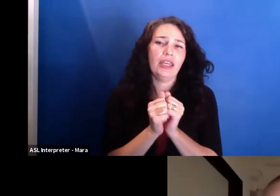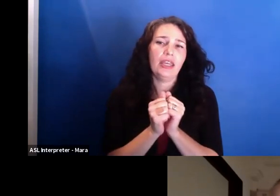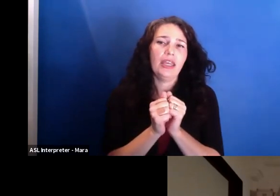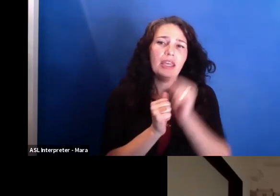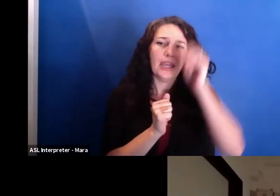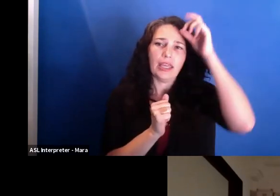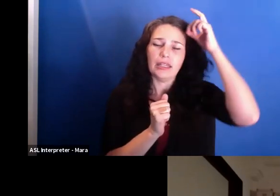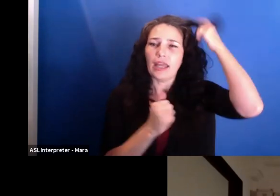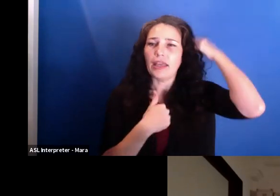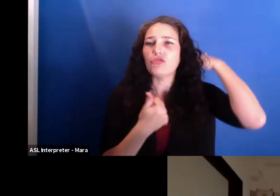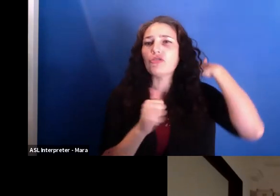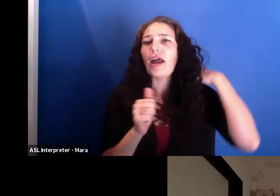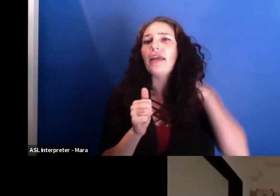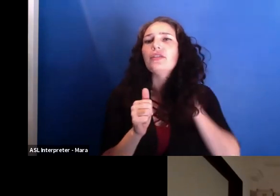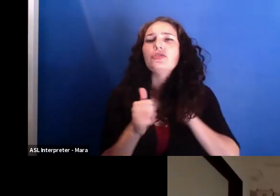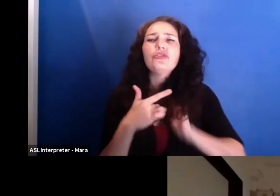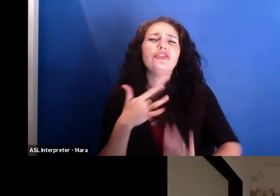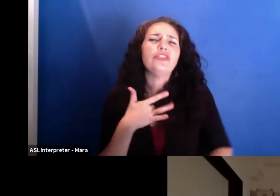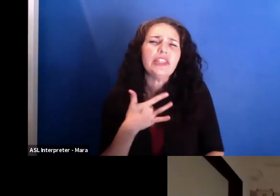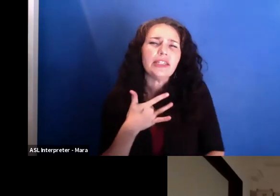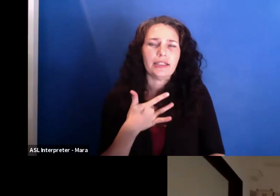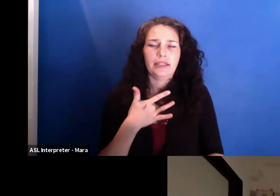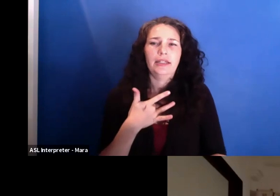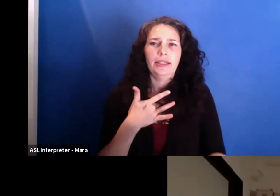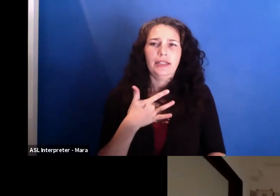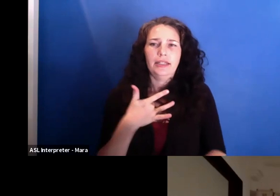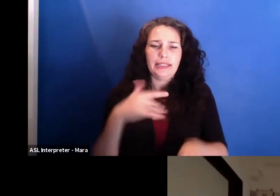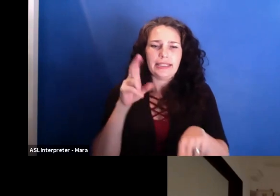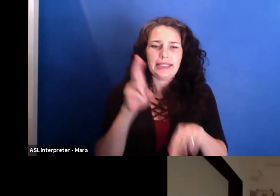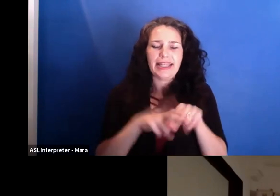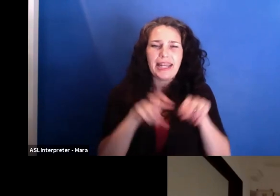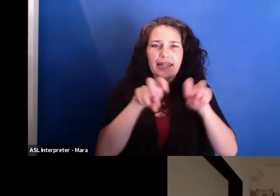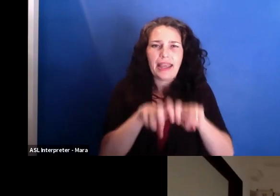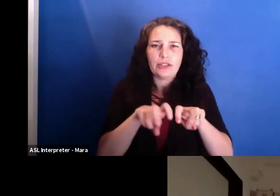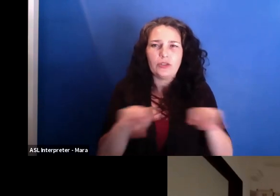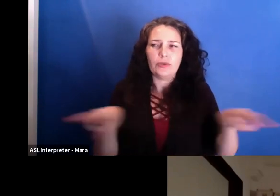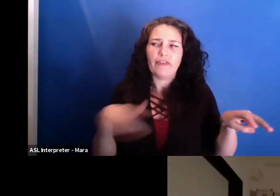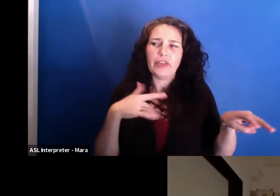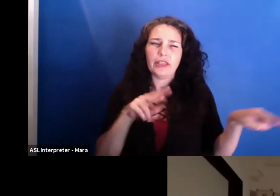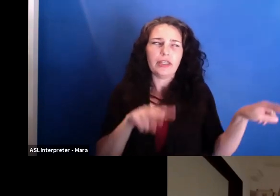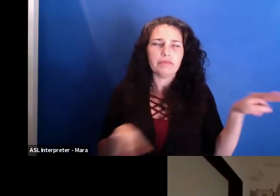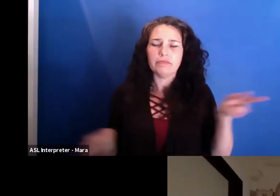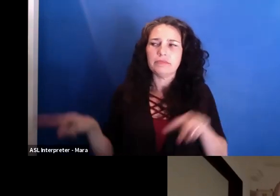but I try to feel sitting next to them what they're really living through.